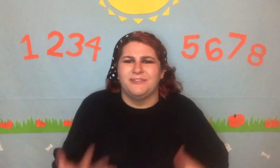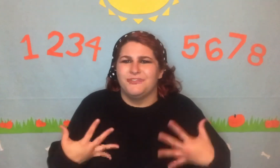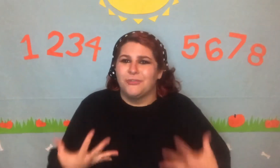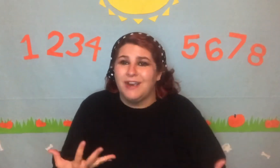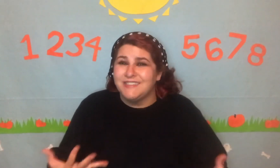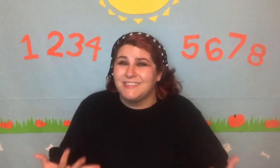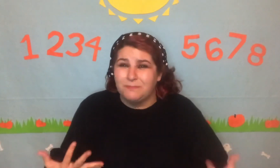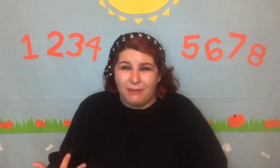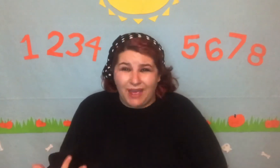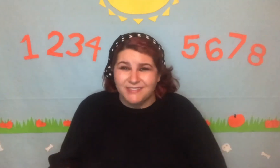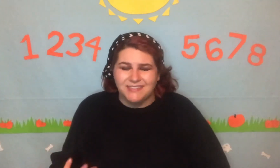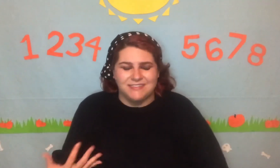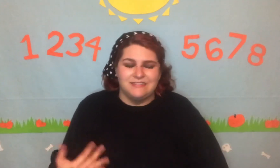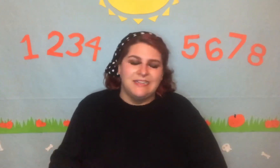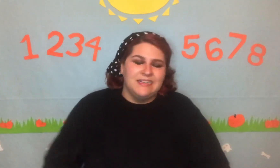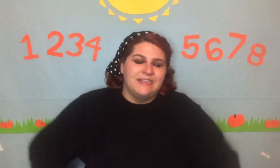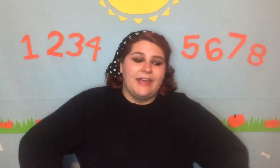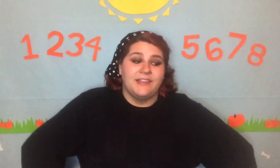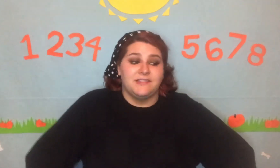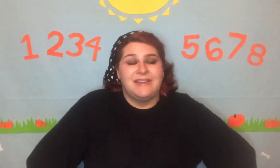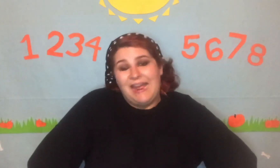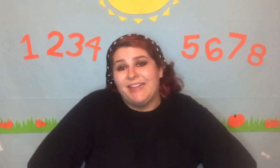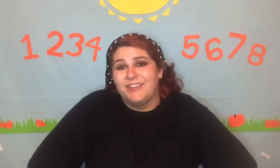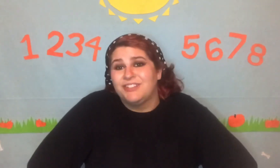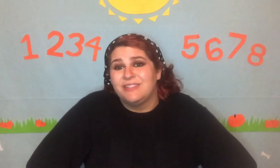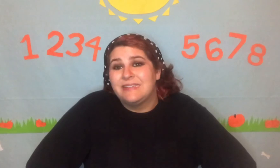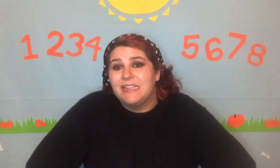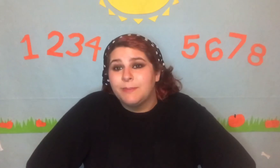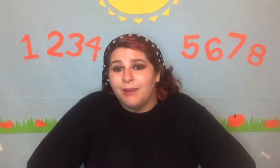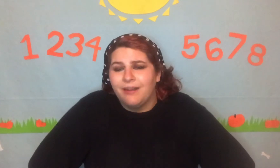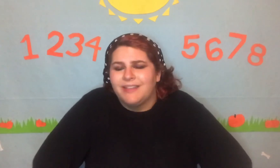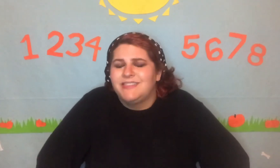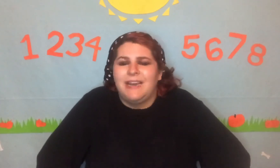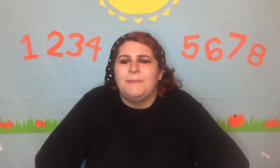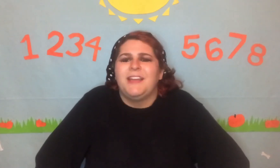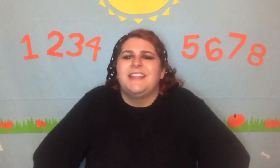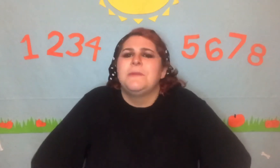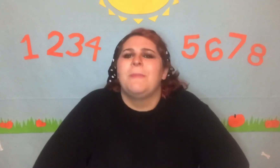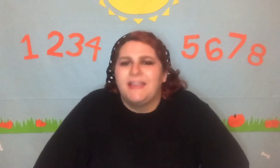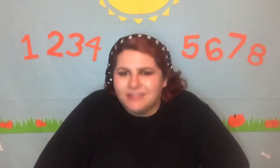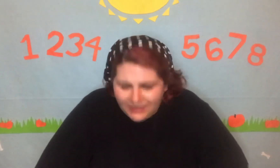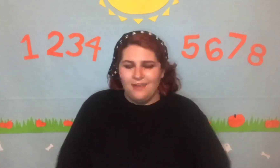tries his best - and has daddy issues, let's be honest. I mean it's amazing!